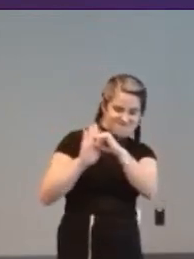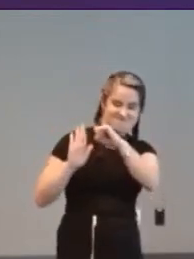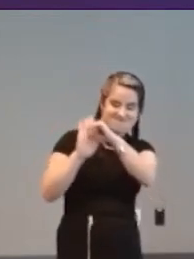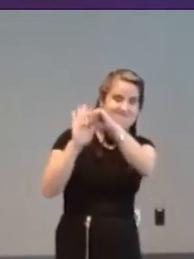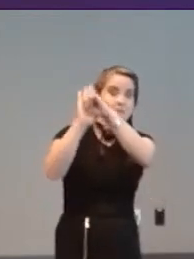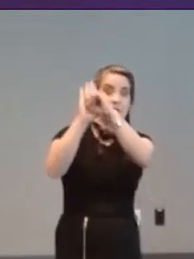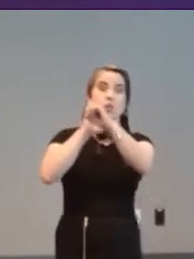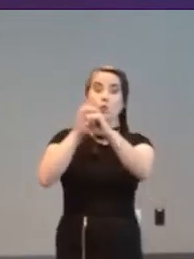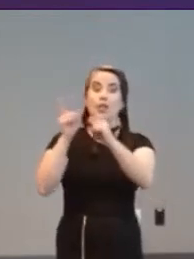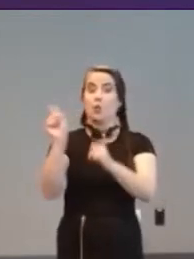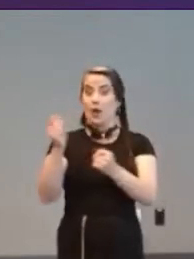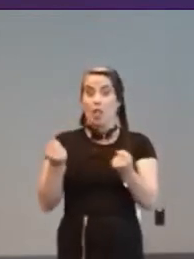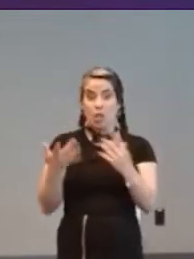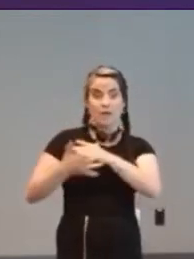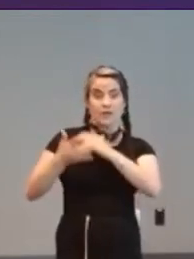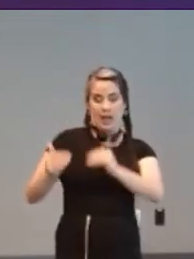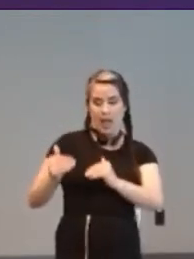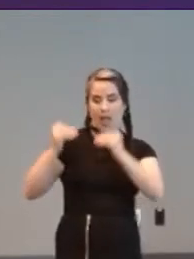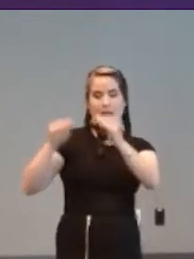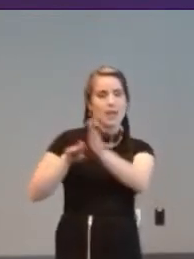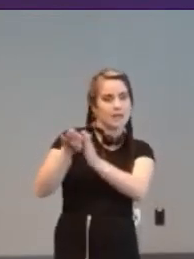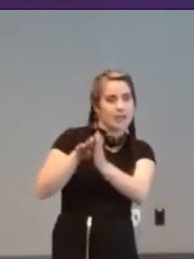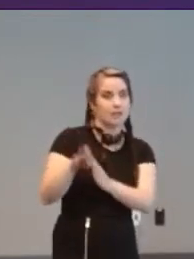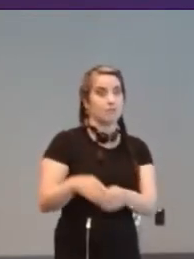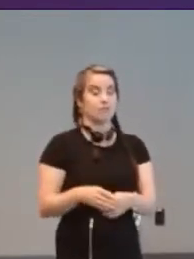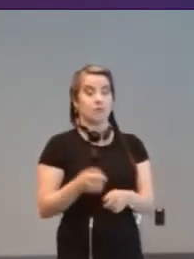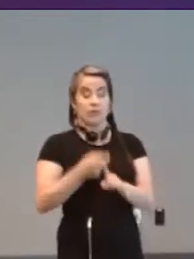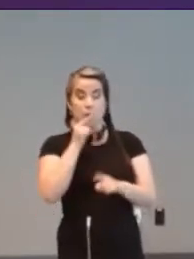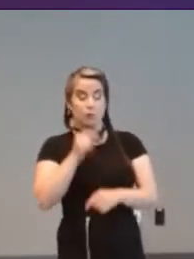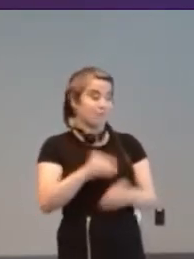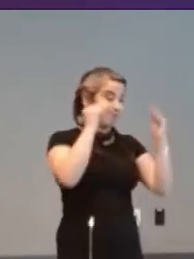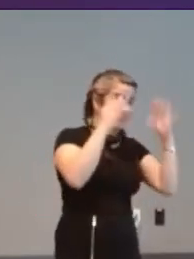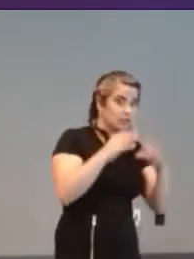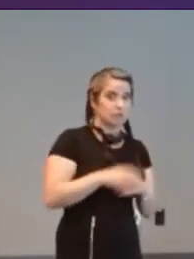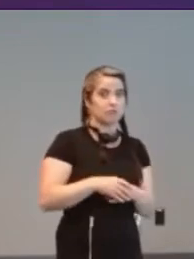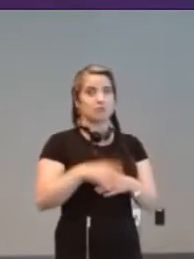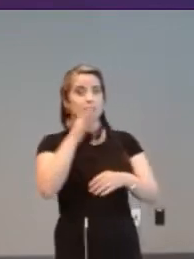came from from a lot of teachers and parents and people like that and you know we're we're forever